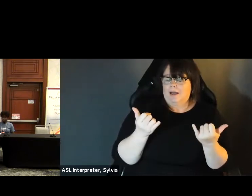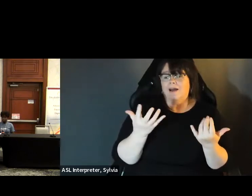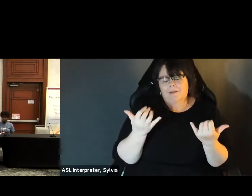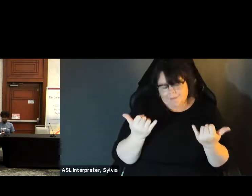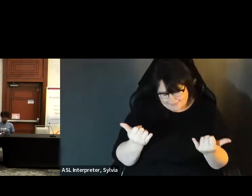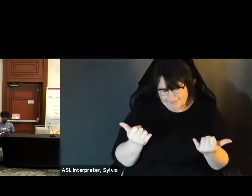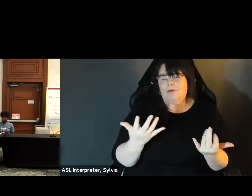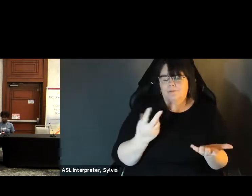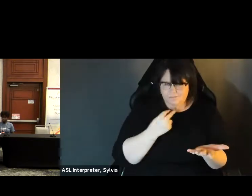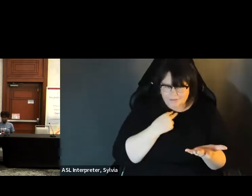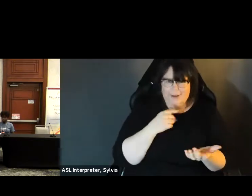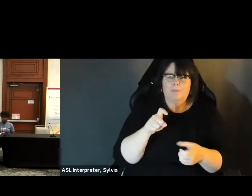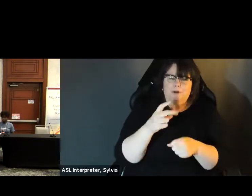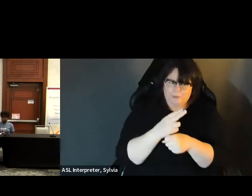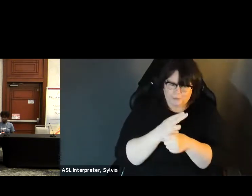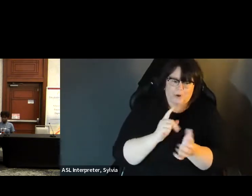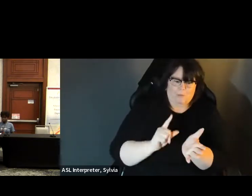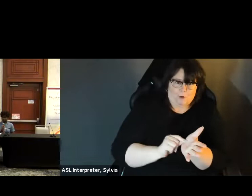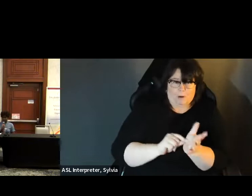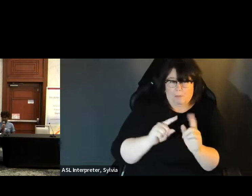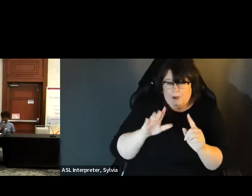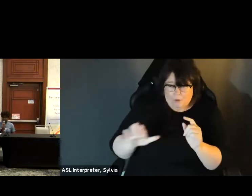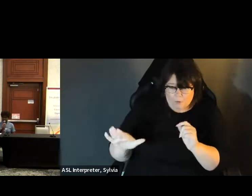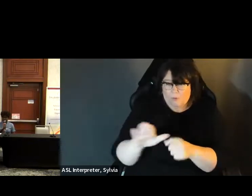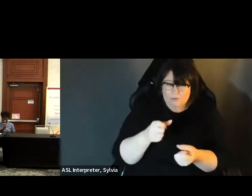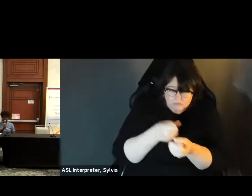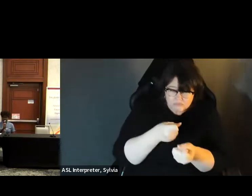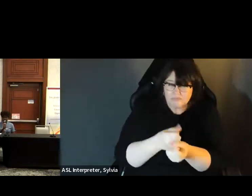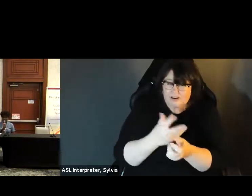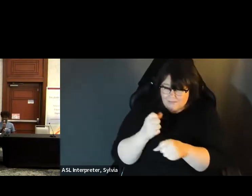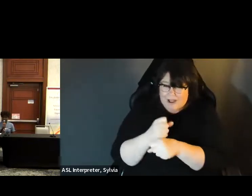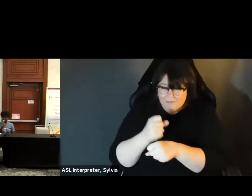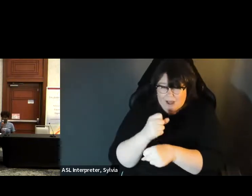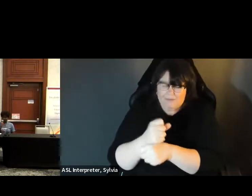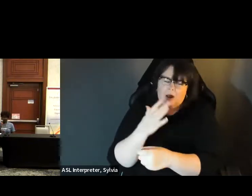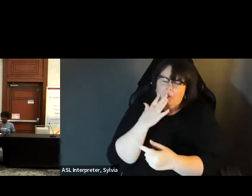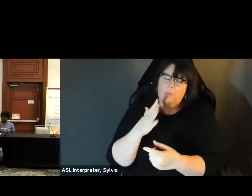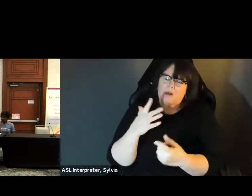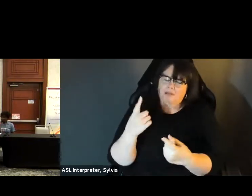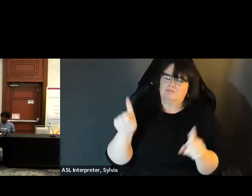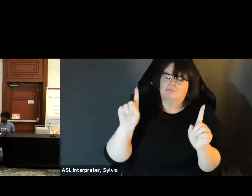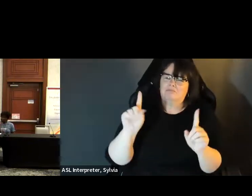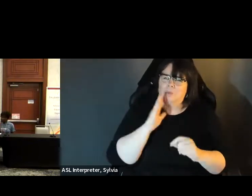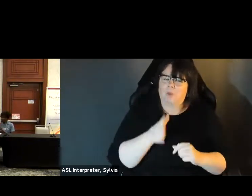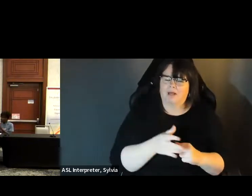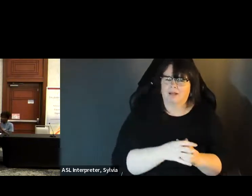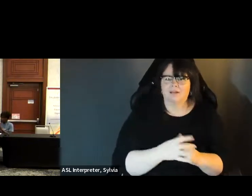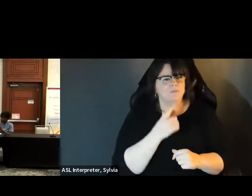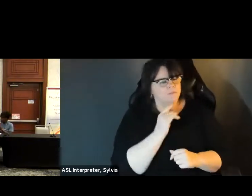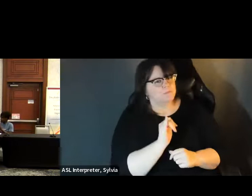It may take a while to get there in in Florida, but it is happening, and I think, working collectively, like you did, already to get accessible vote by mail going in Florida the next step now is to allow the requirement for a printer and that can happen with your the next step now is to eliminate the requirement for Wow. a printer and that can happen with your advocacy.